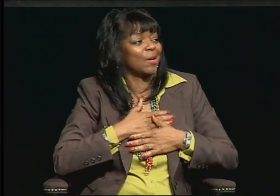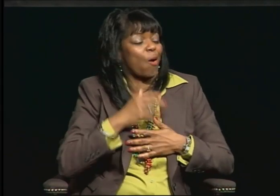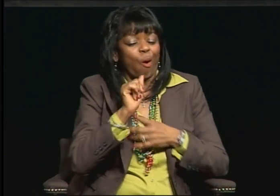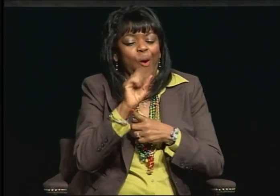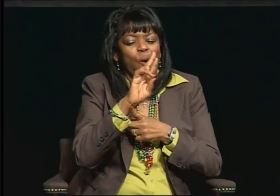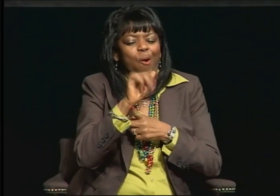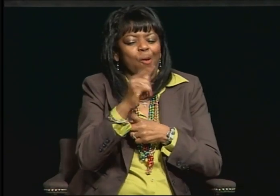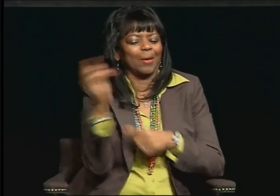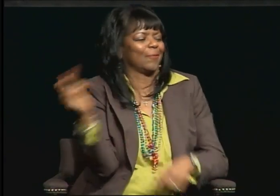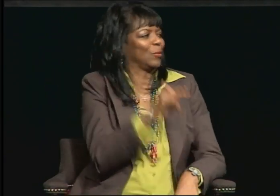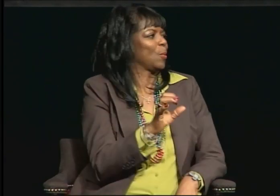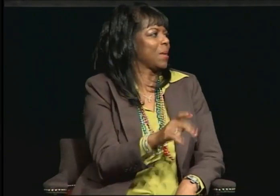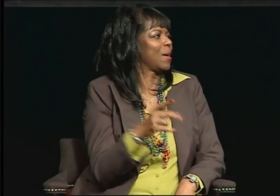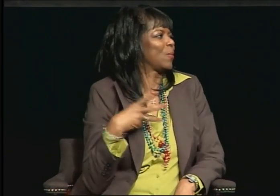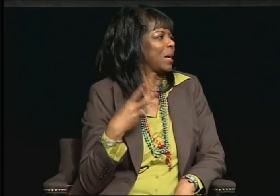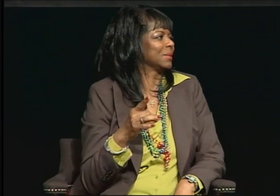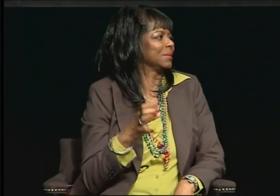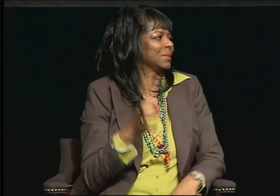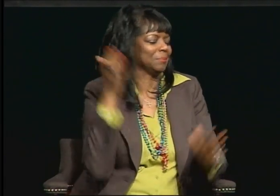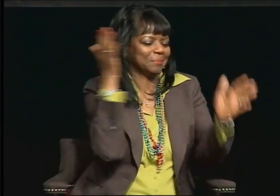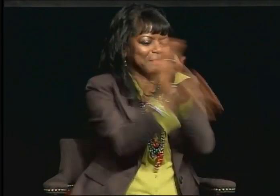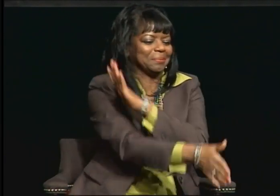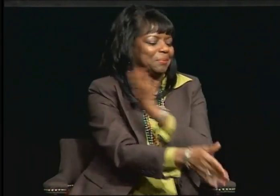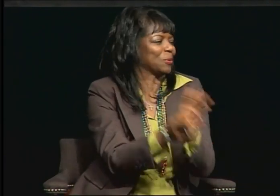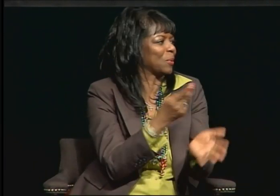and went to graduate school.